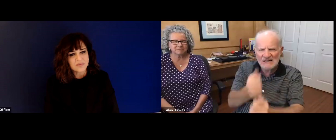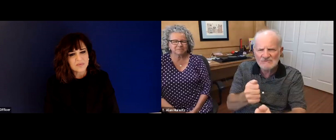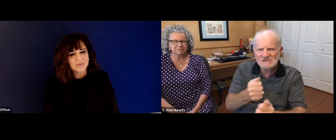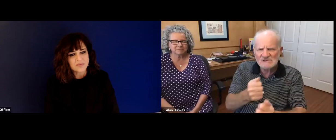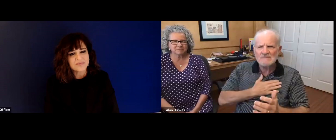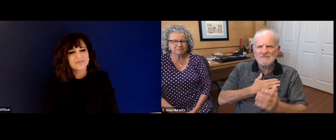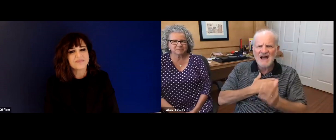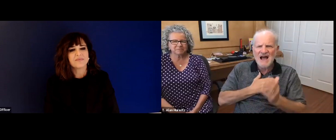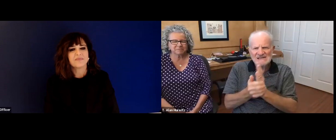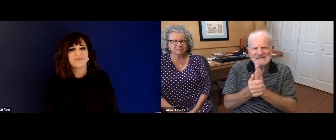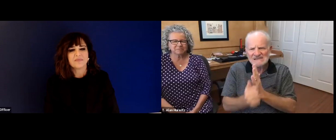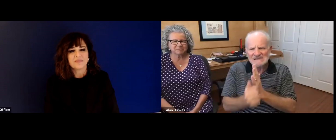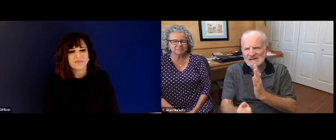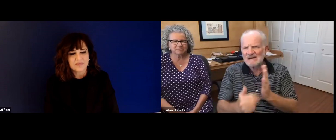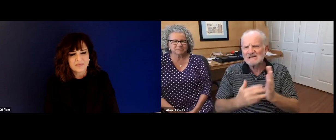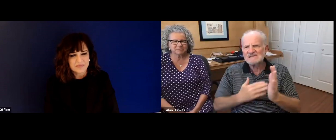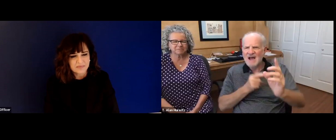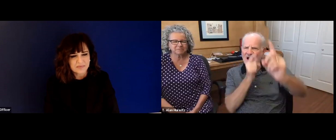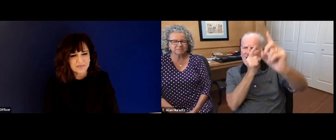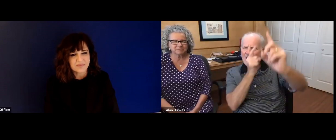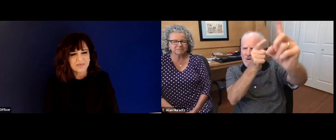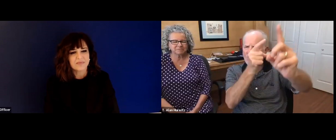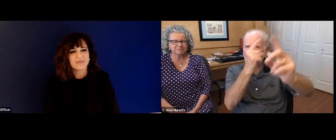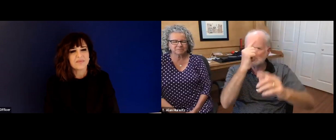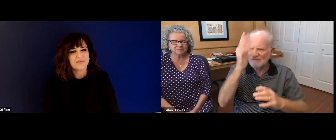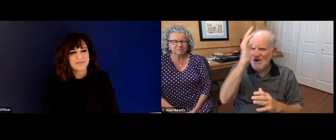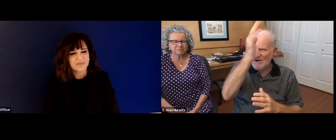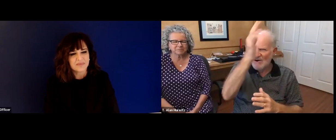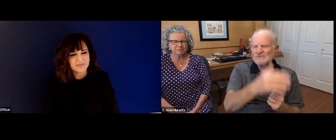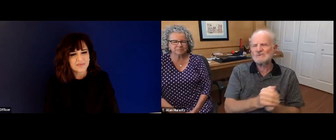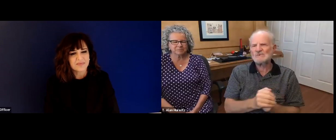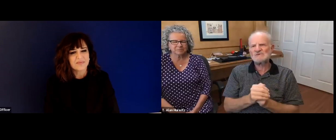might want to know what's happening out there in the world, maybe you'll find something that fits you even